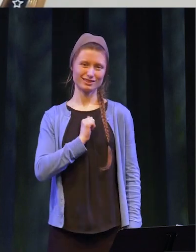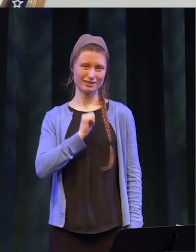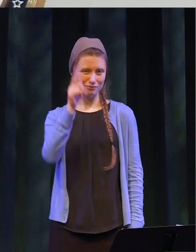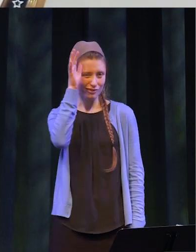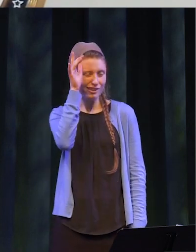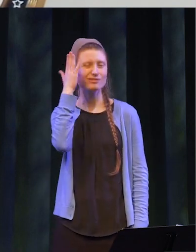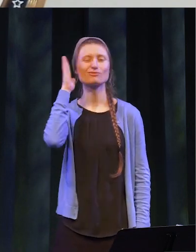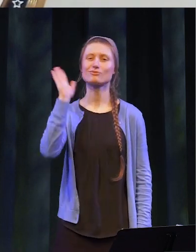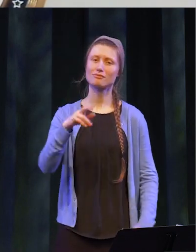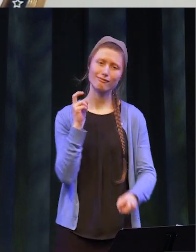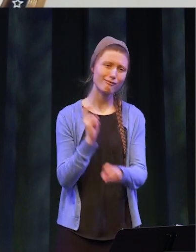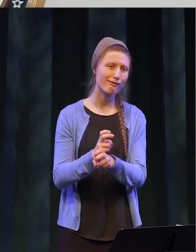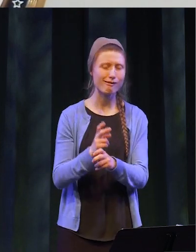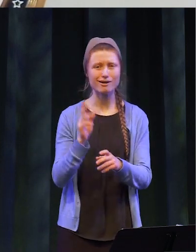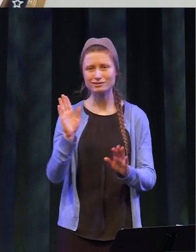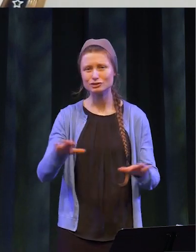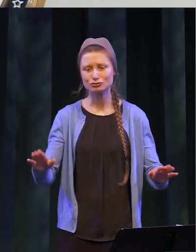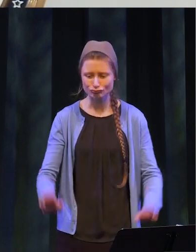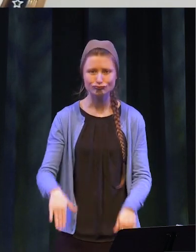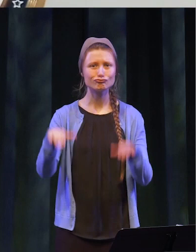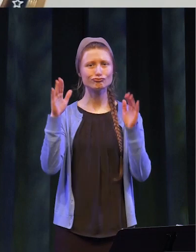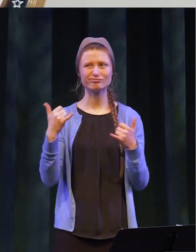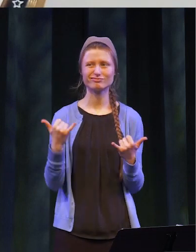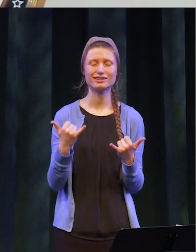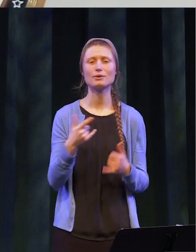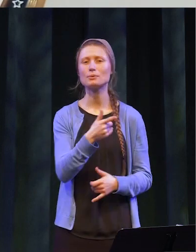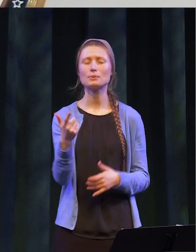myself, I know how hard it is to raise kids these days and how much you’ve invested